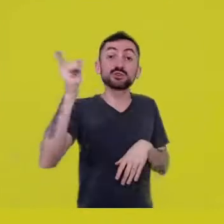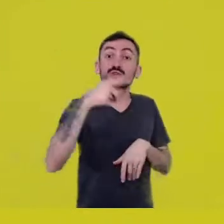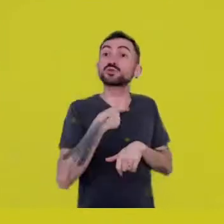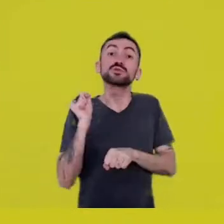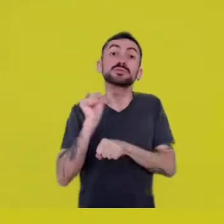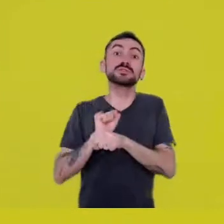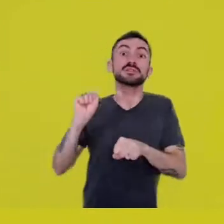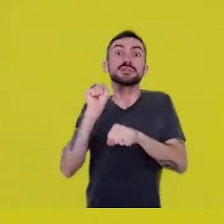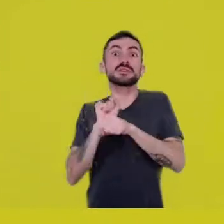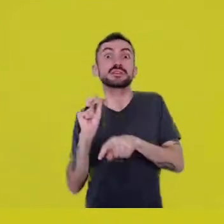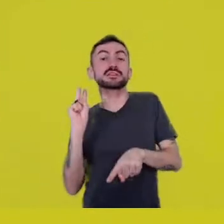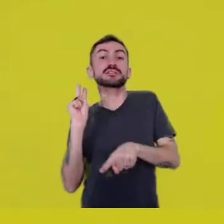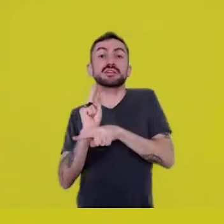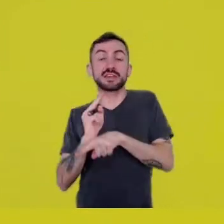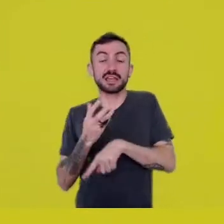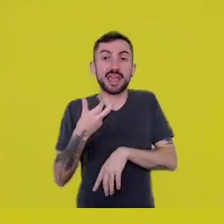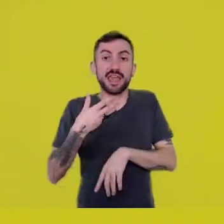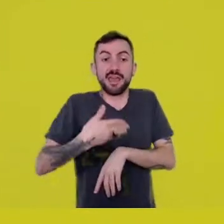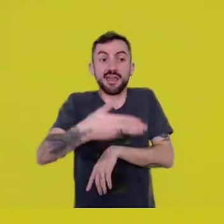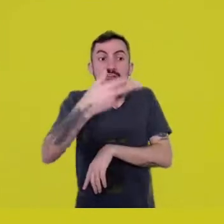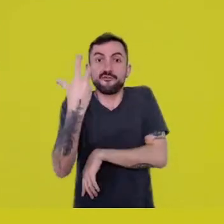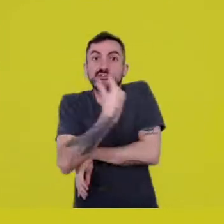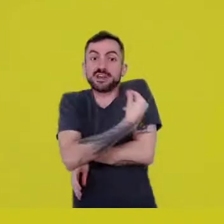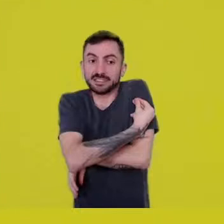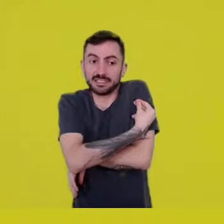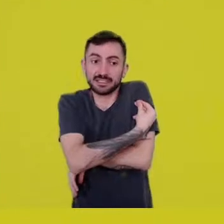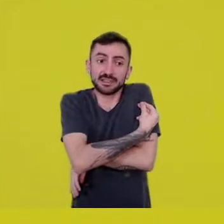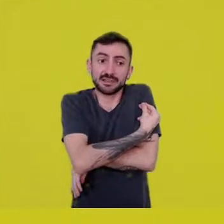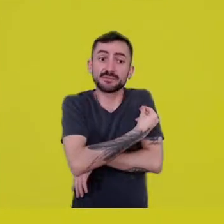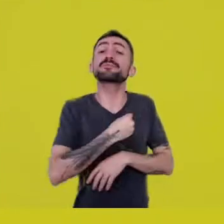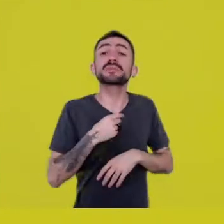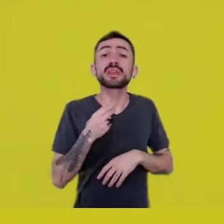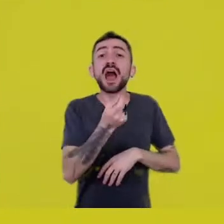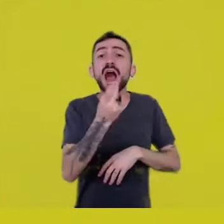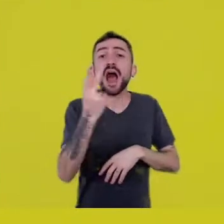if you distribute Dr. Lutz’s Pills of Life,